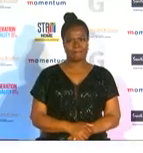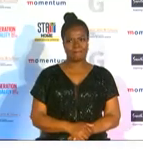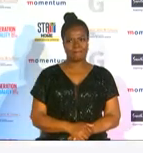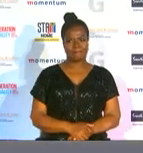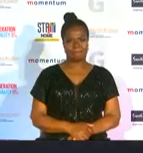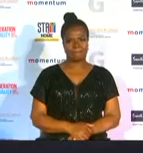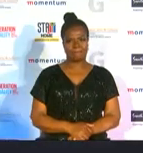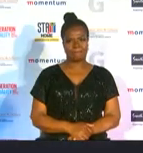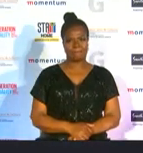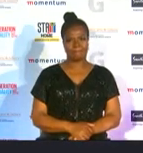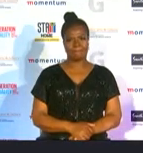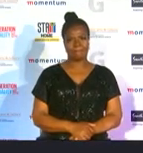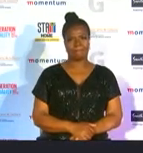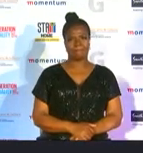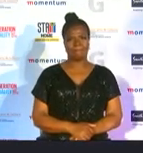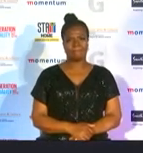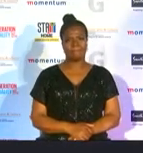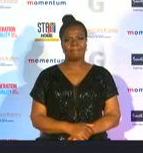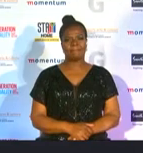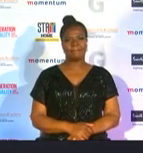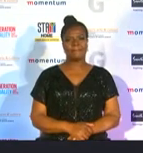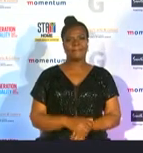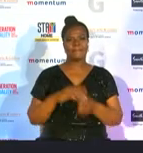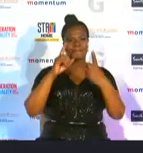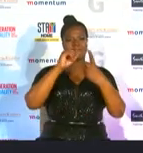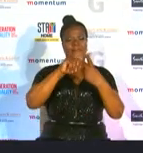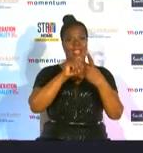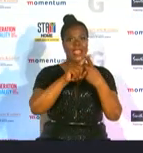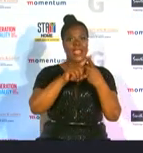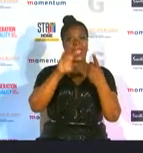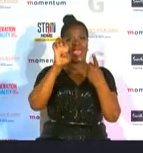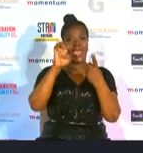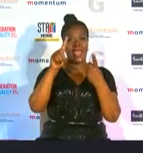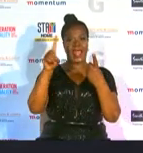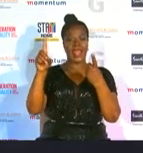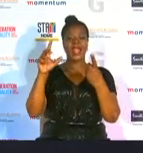desiree ellis ellis led the women's national soccer team to their first ever